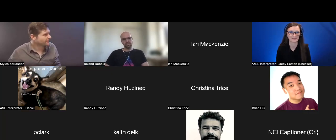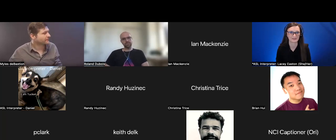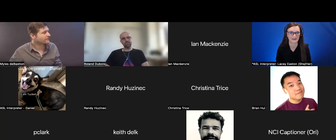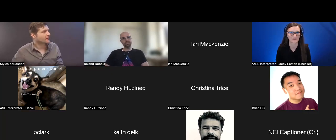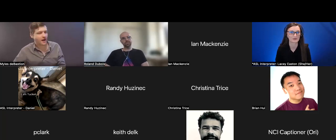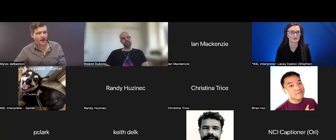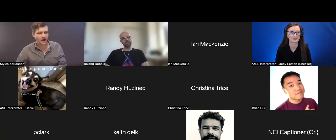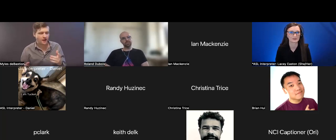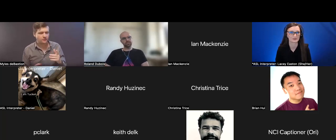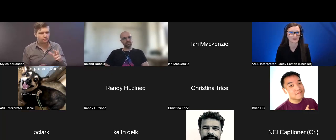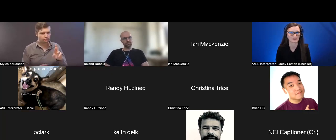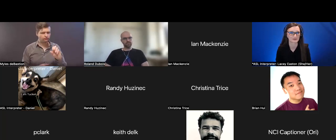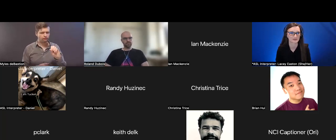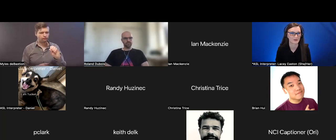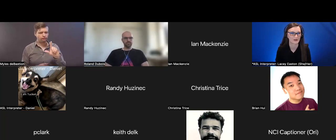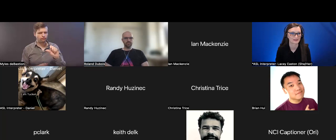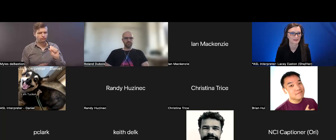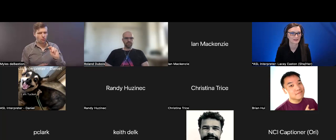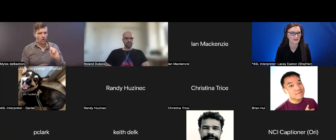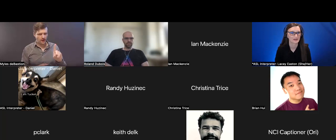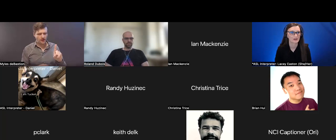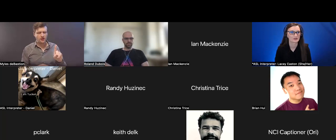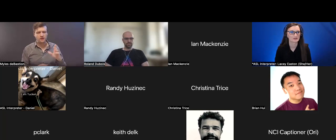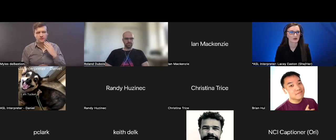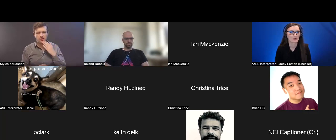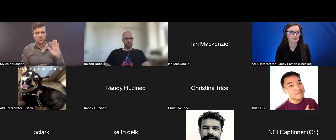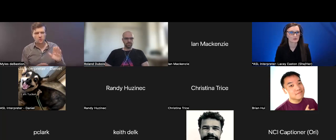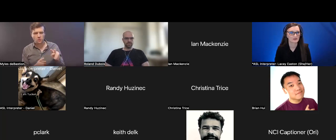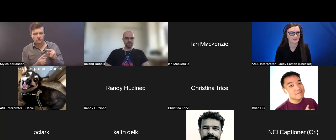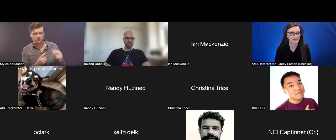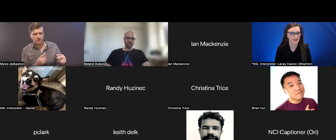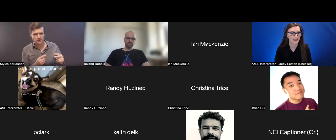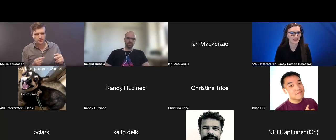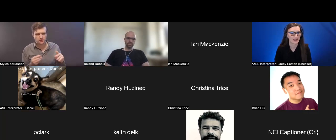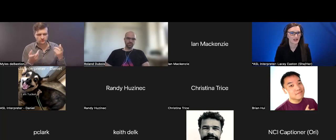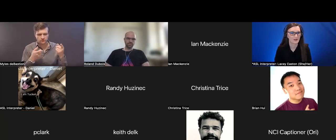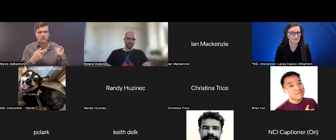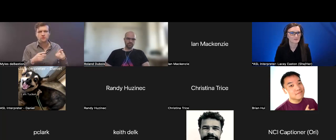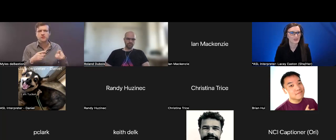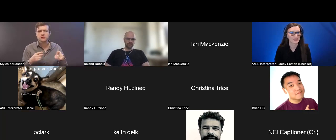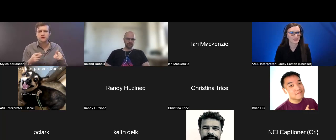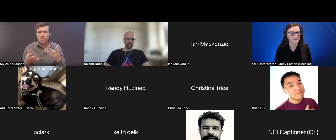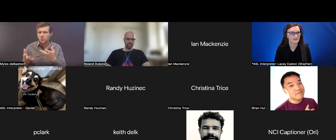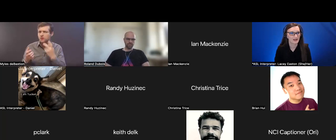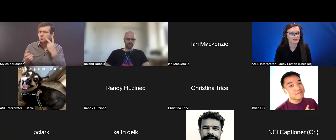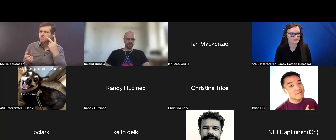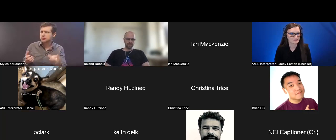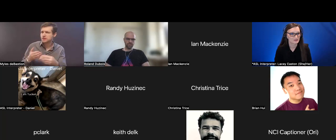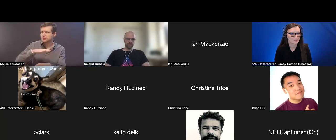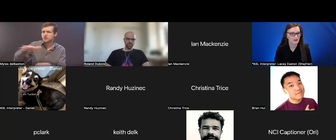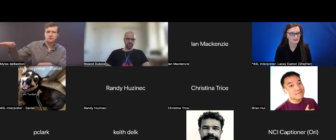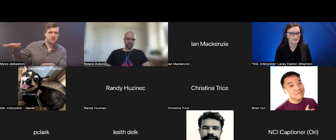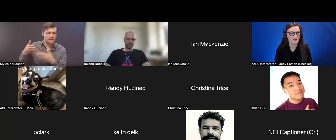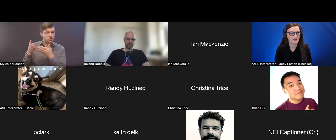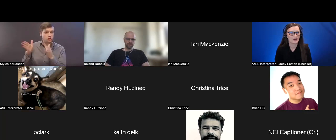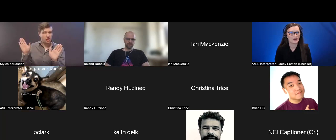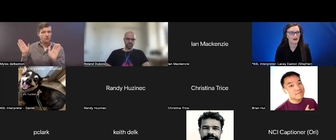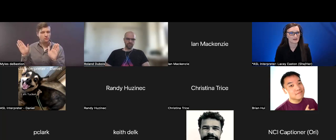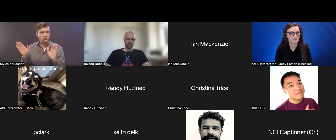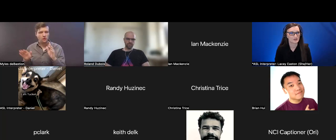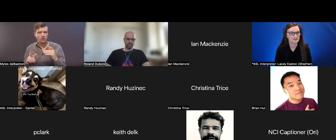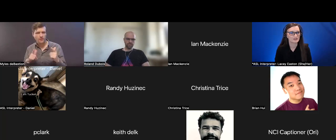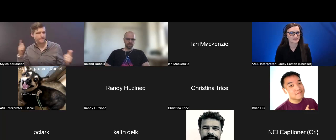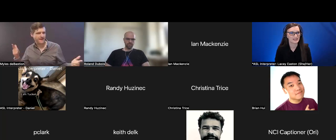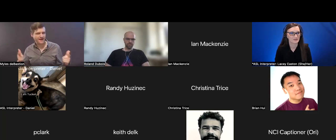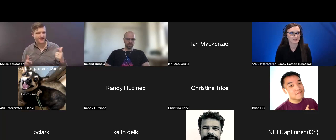available, we will do our best to respond. Roland, so what is going on? What do you see out there